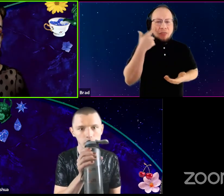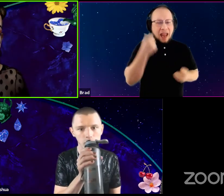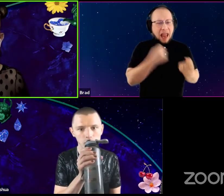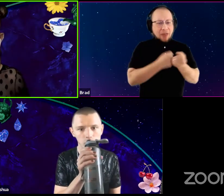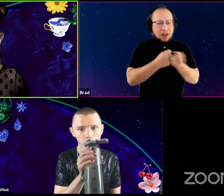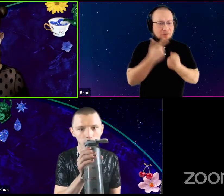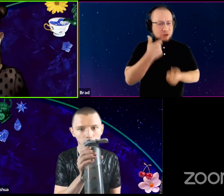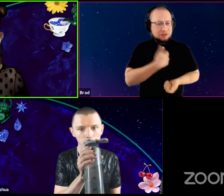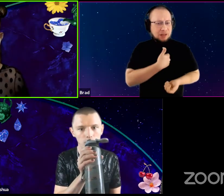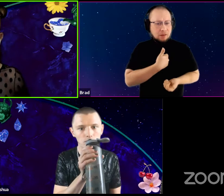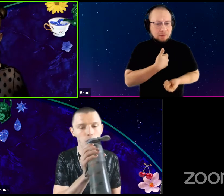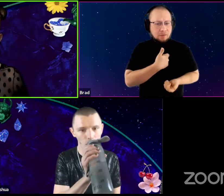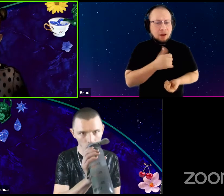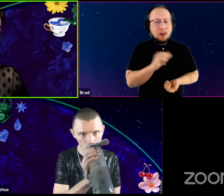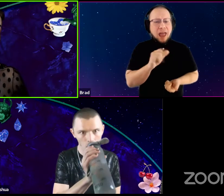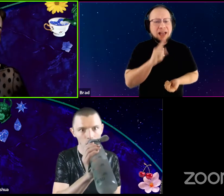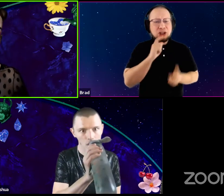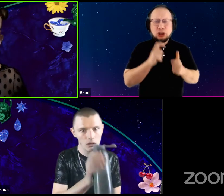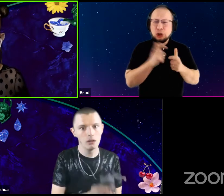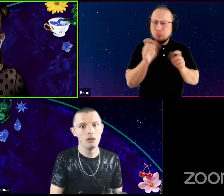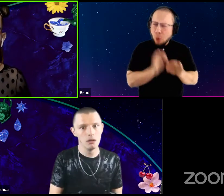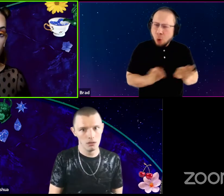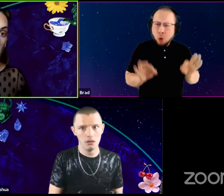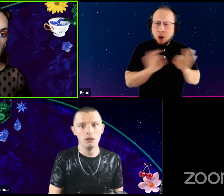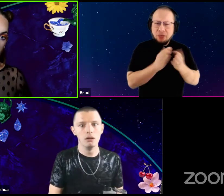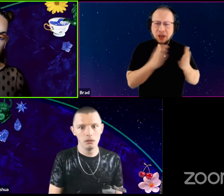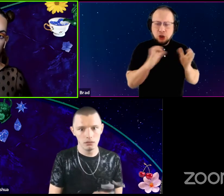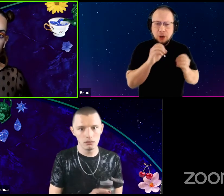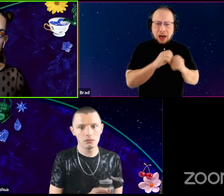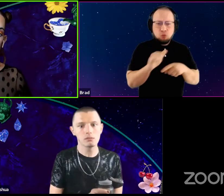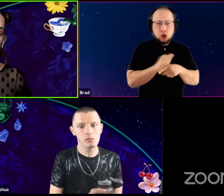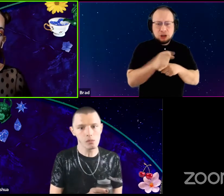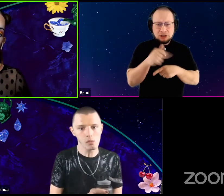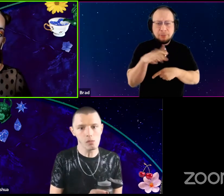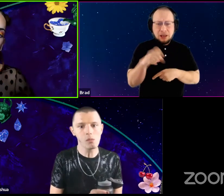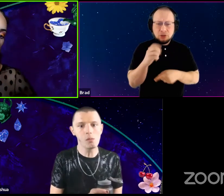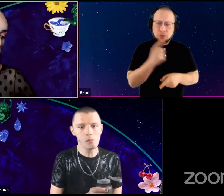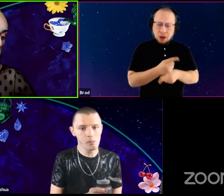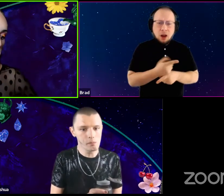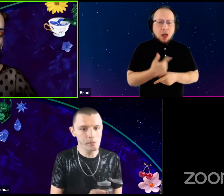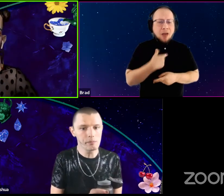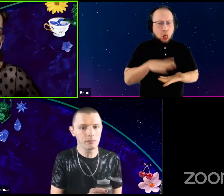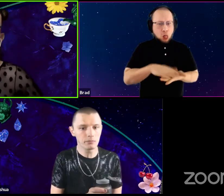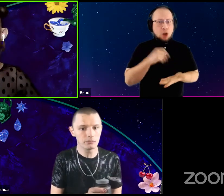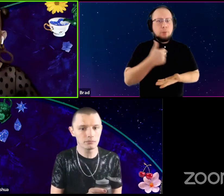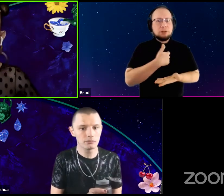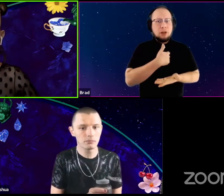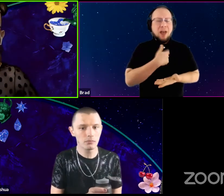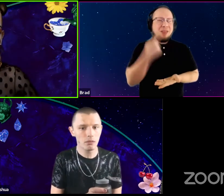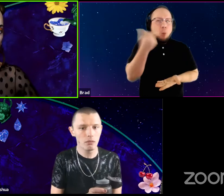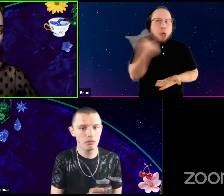is like, is a hugely important thing to do in the rehearsal space. And I've sort of had to learn it. I think we've all had to learn it the hard way.